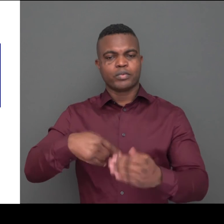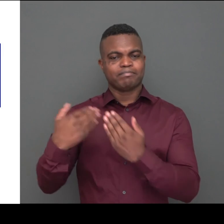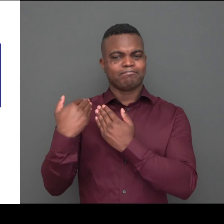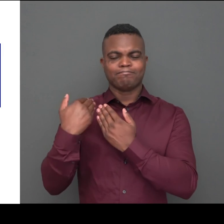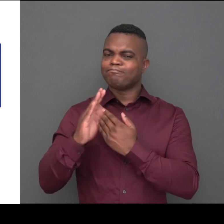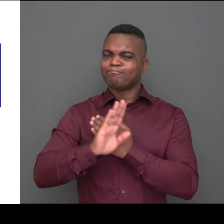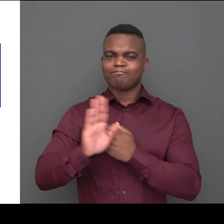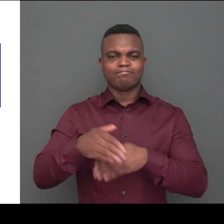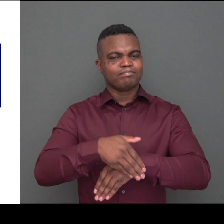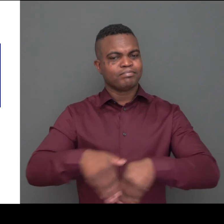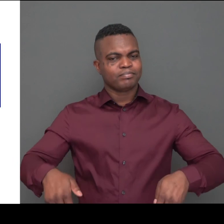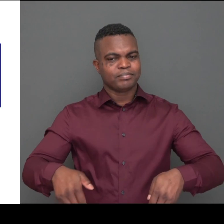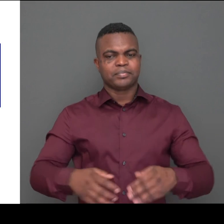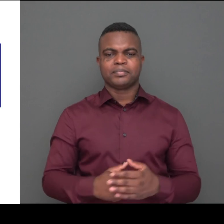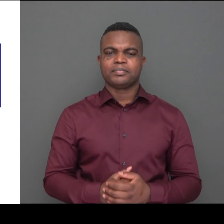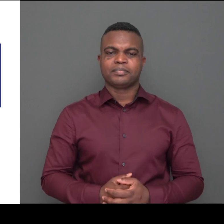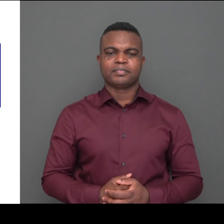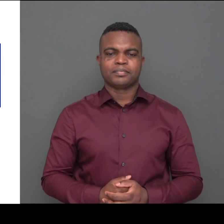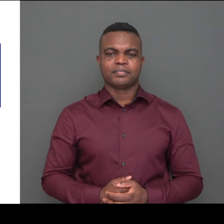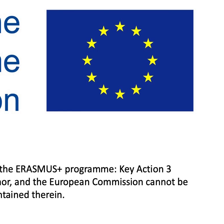which may be made of the information contained therein.